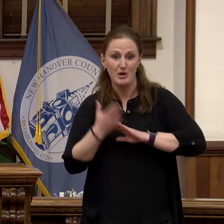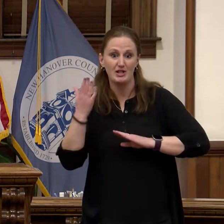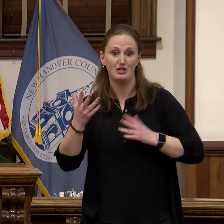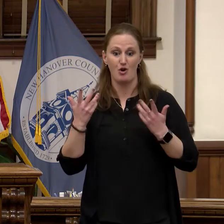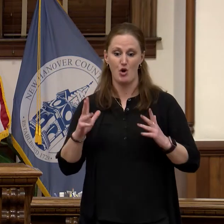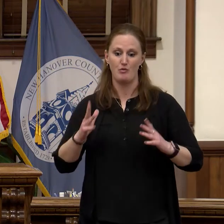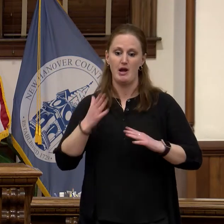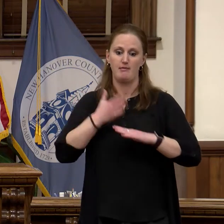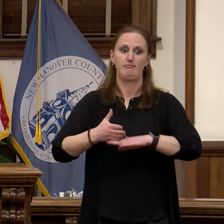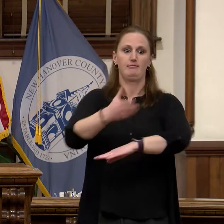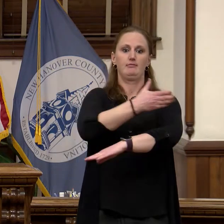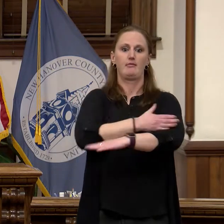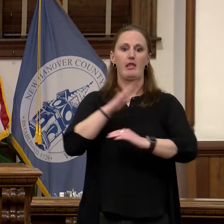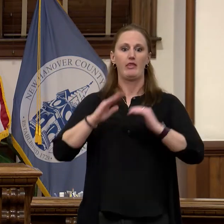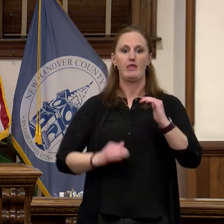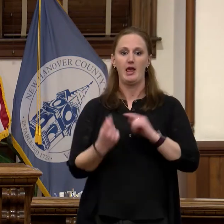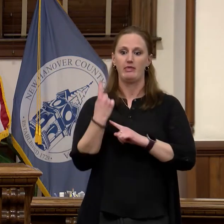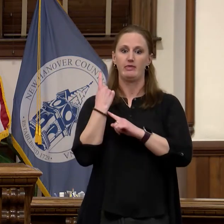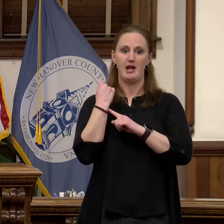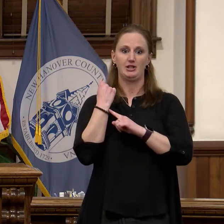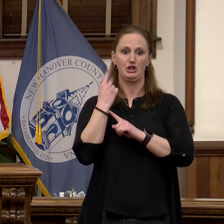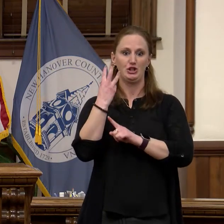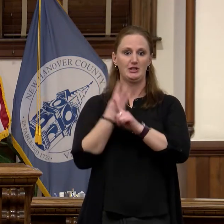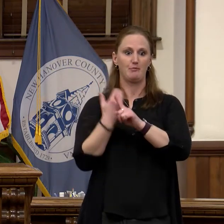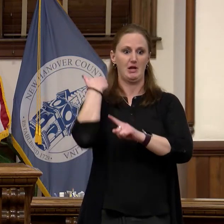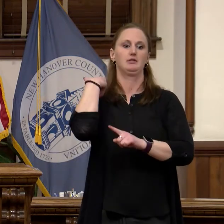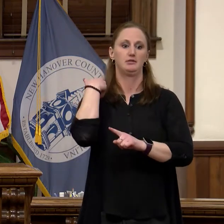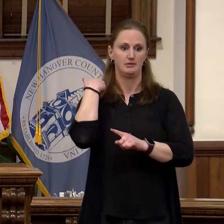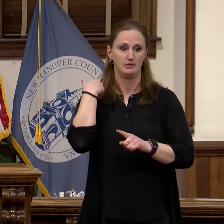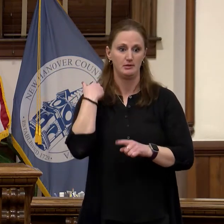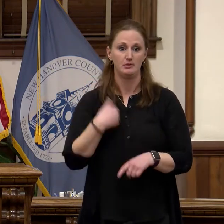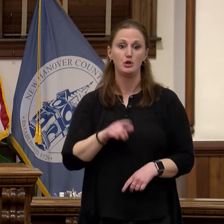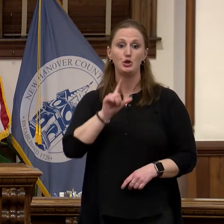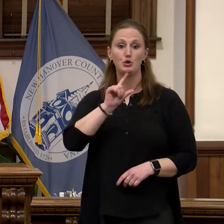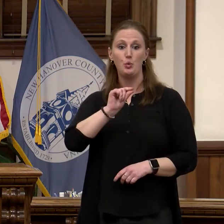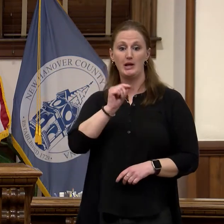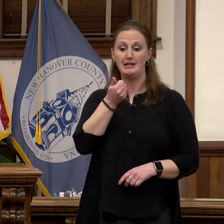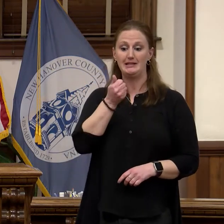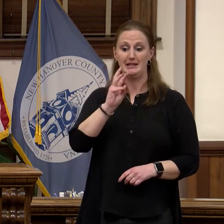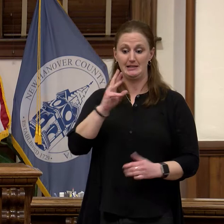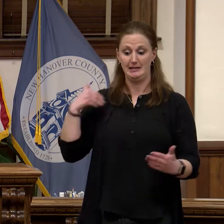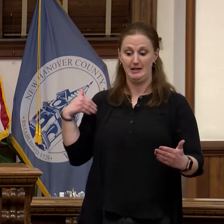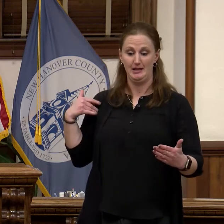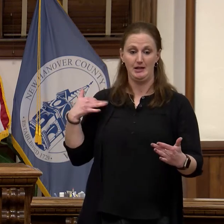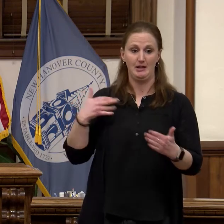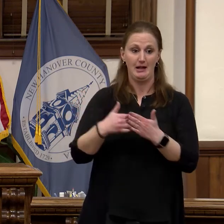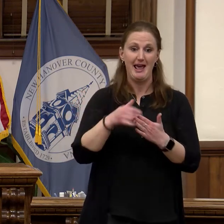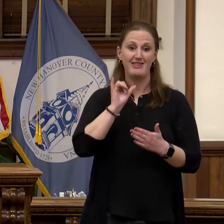Since 2016 the county has received 29 achievement awards from the National